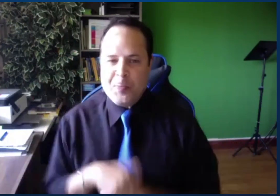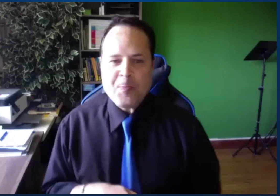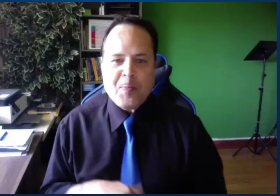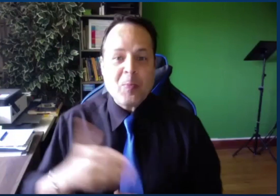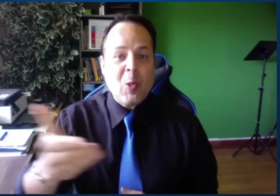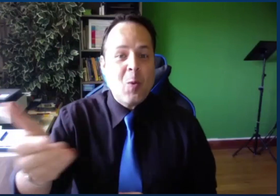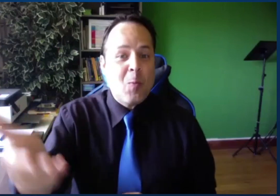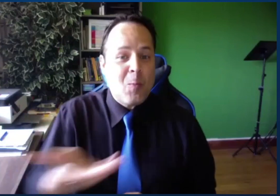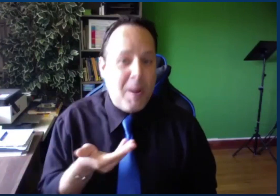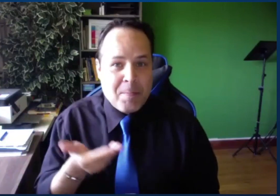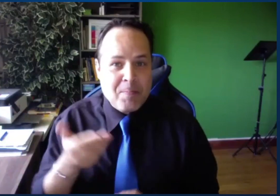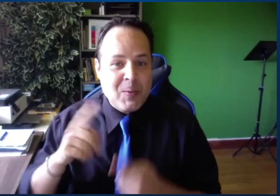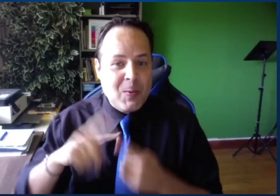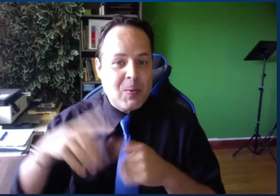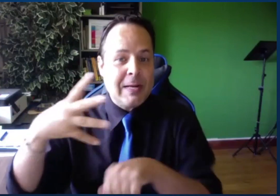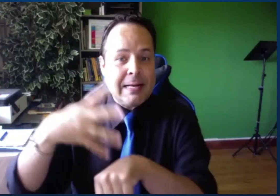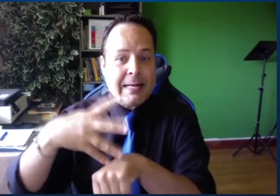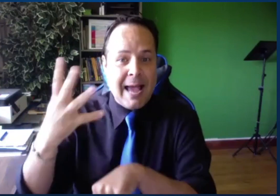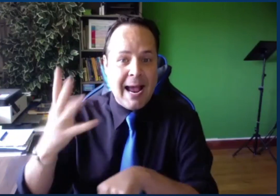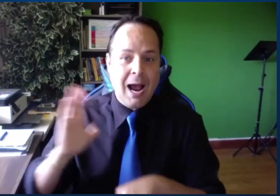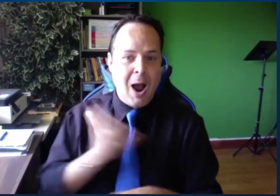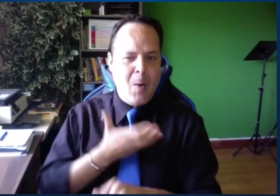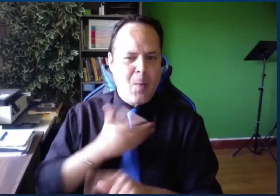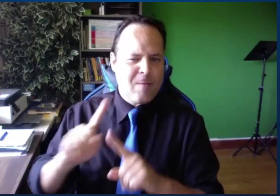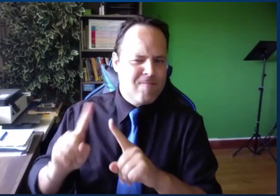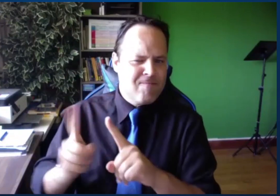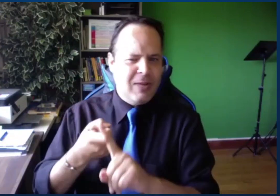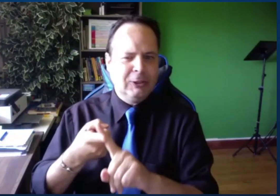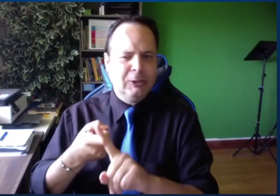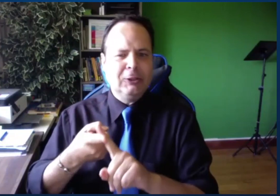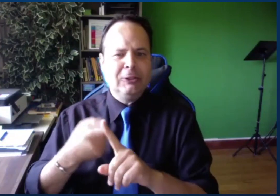registered for this webinar, which is very exciting.